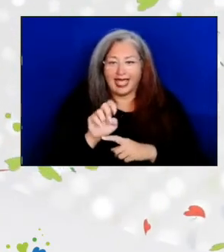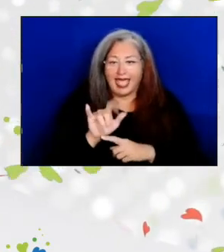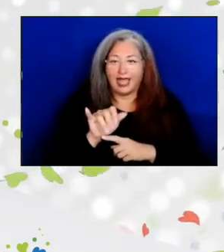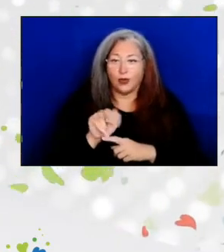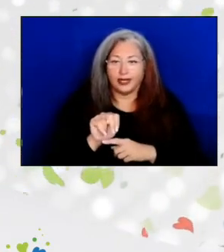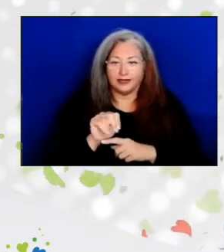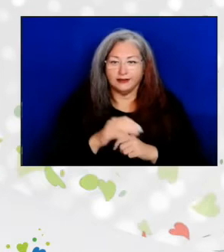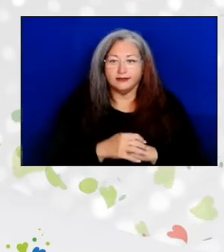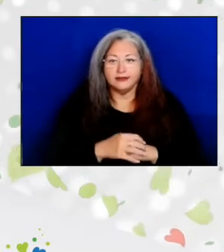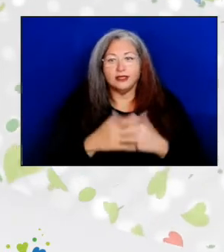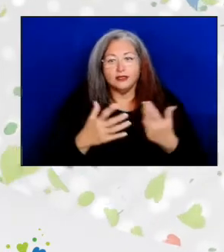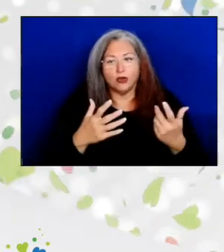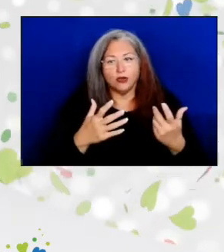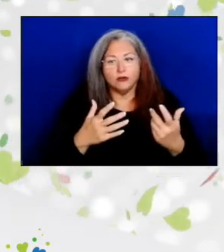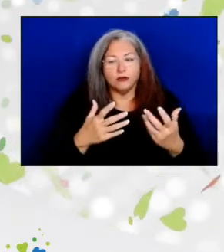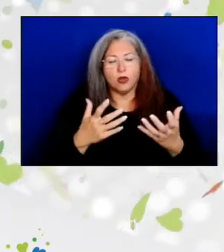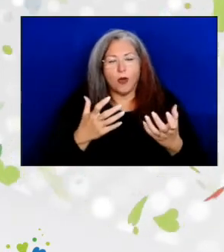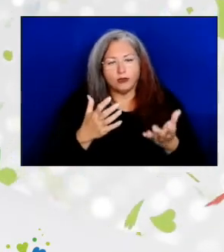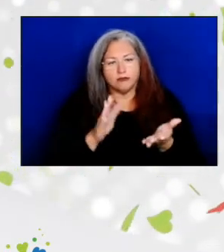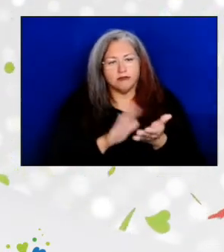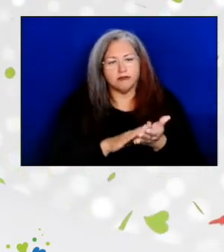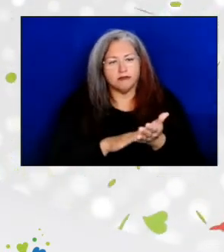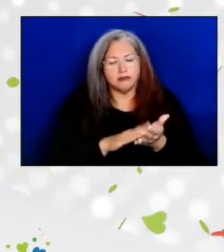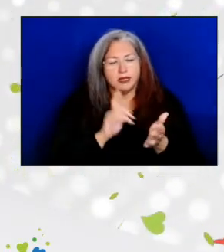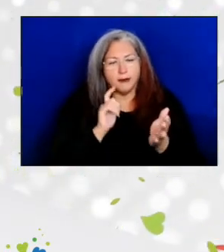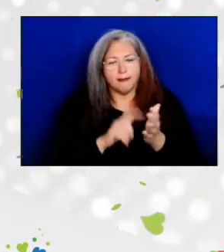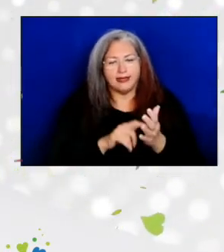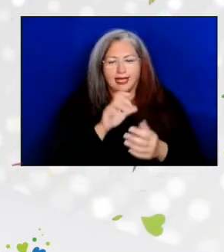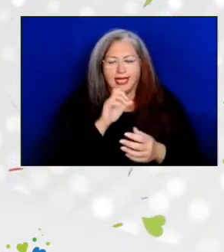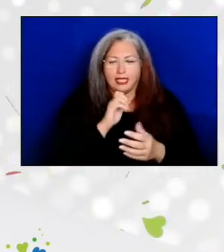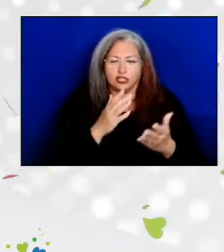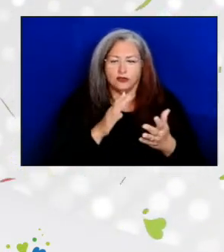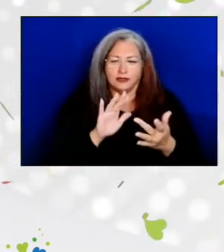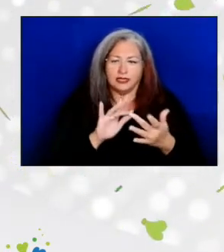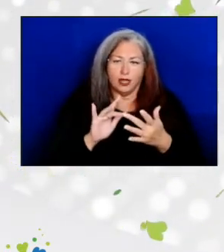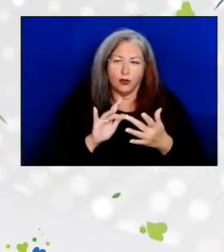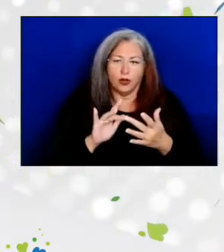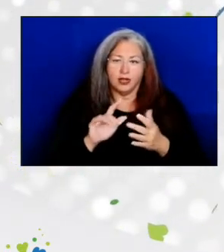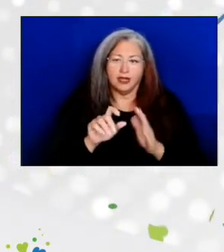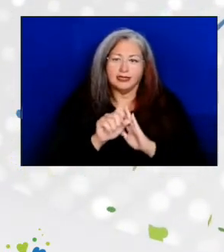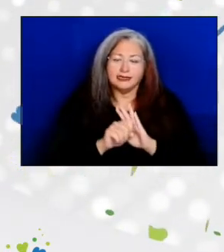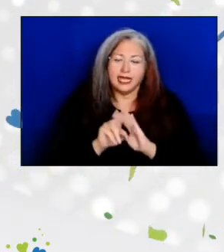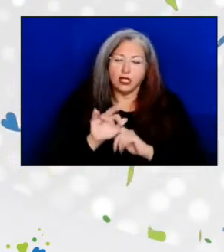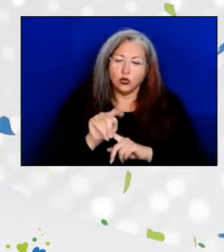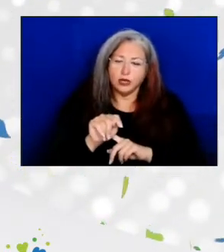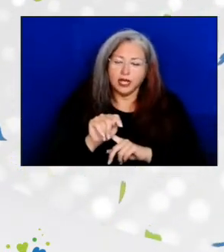And so, I want to commend the aging services network, the state units on aging, the tribes,